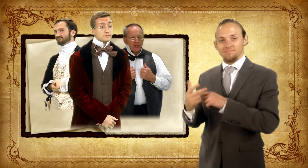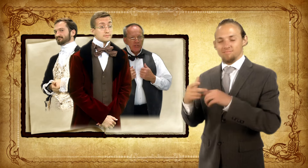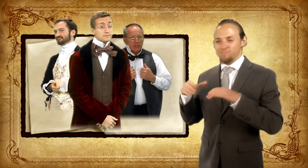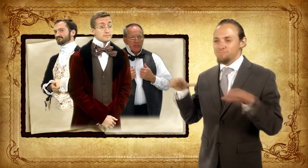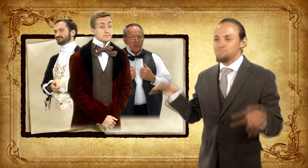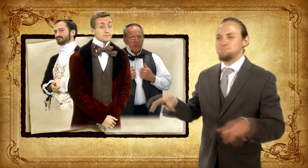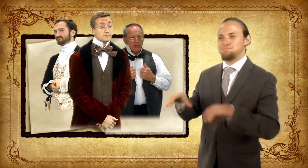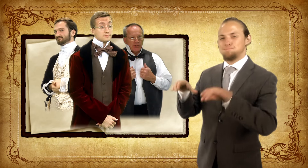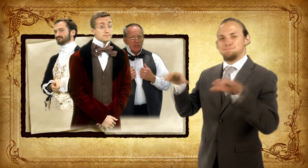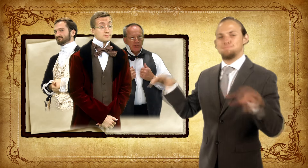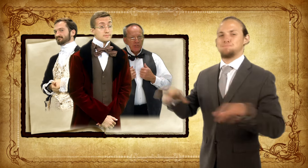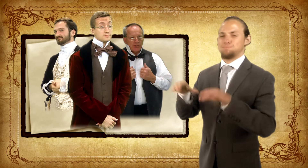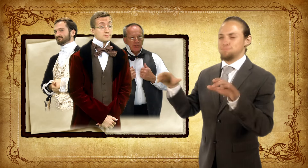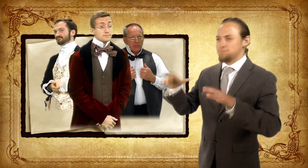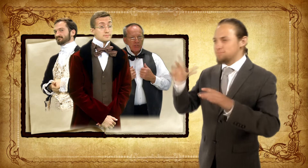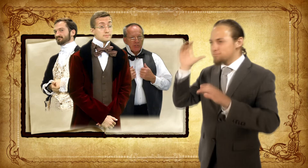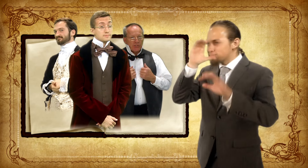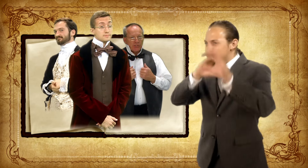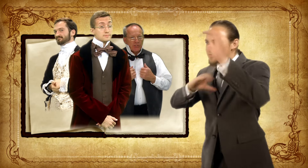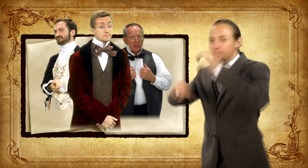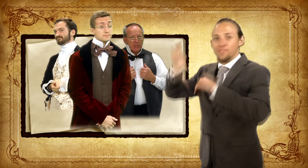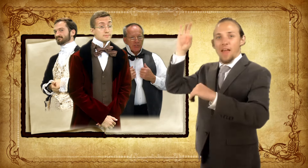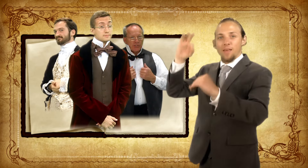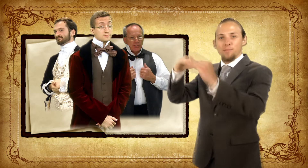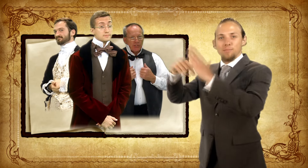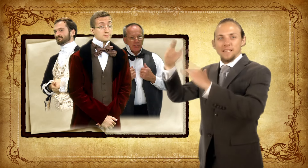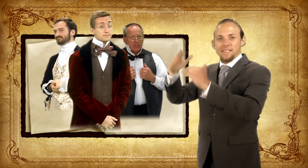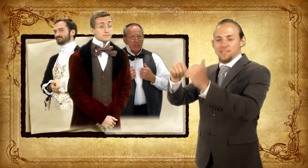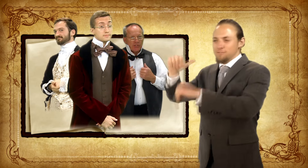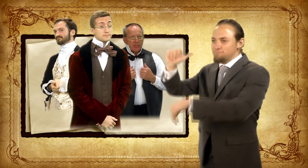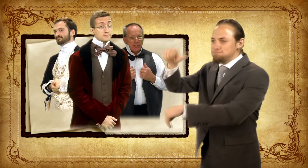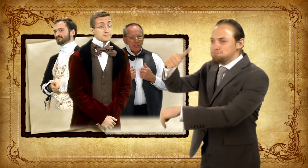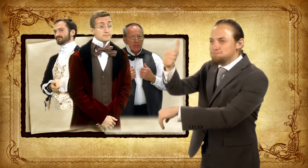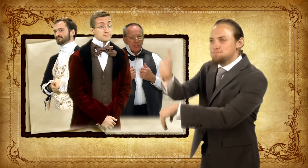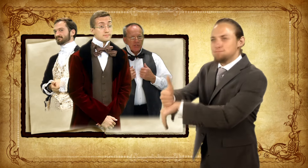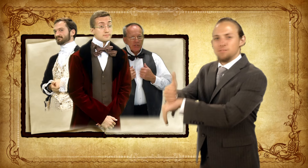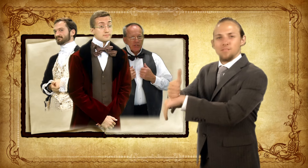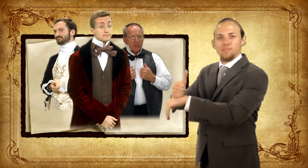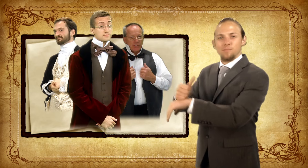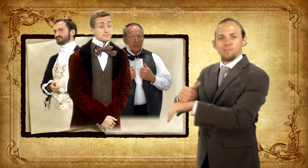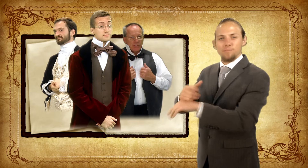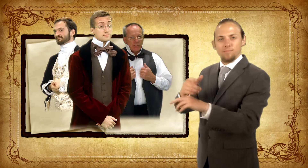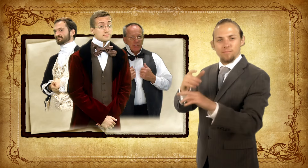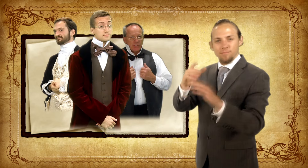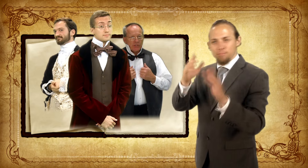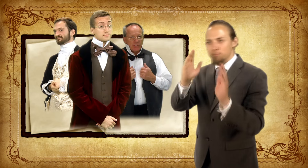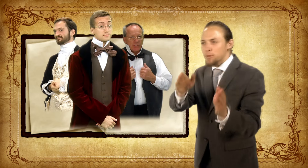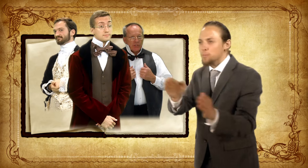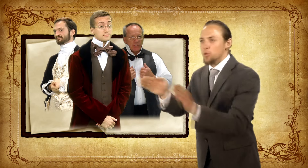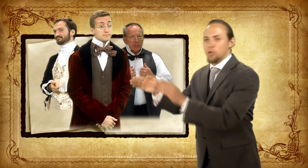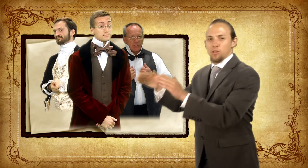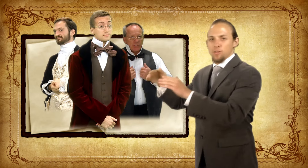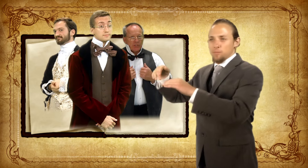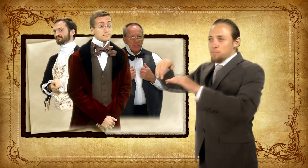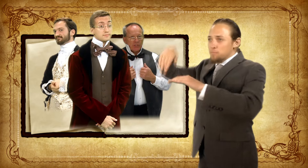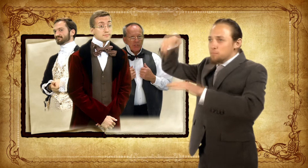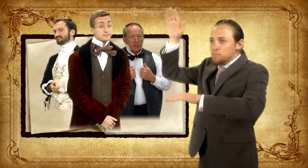to establish their school. They found a building and quickly got it ready for students;